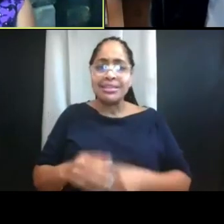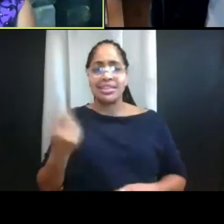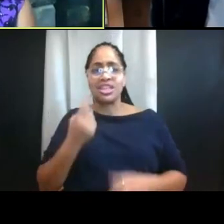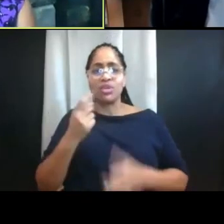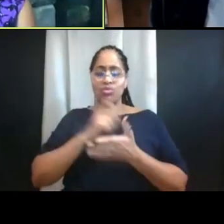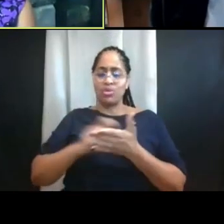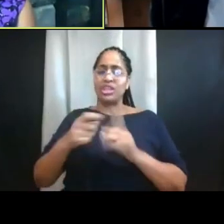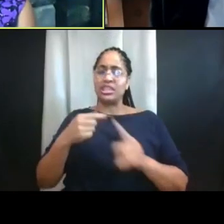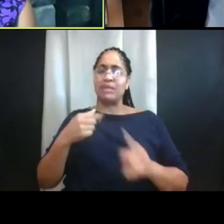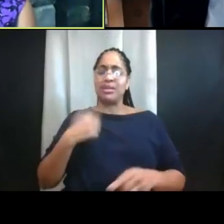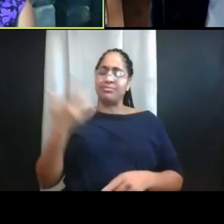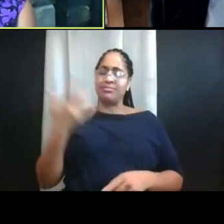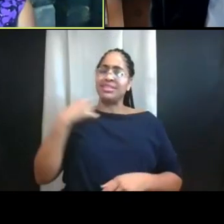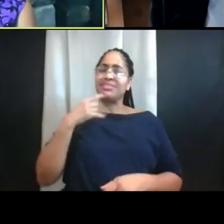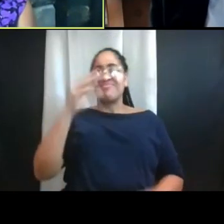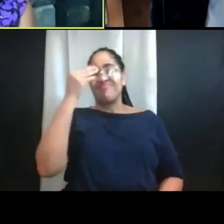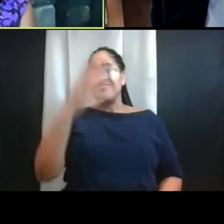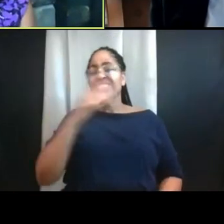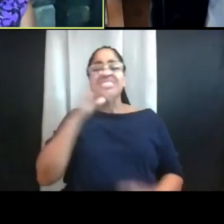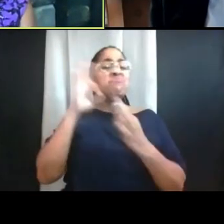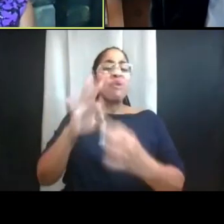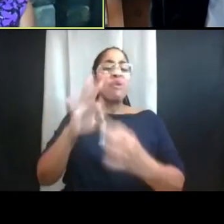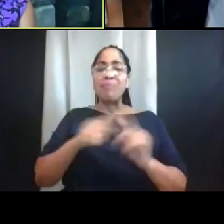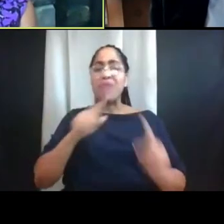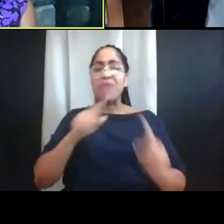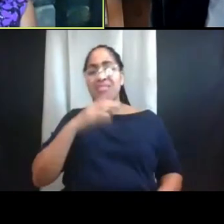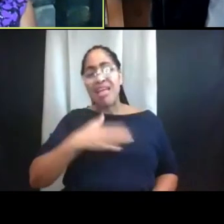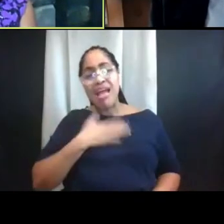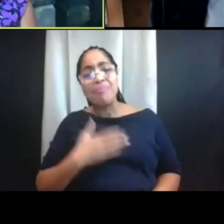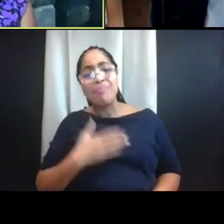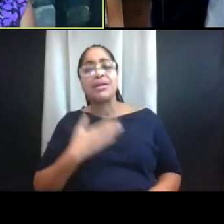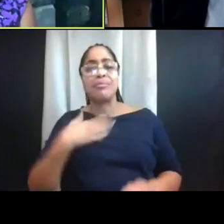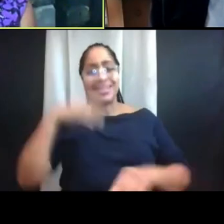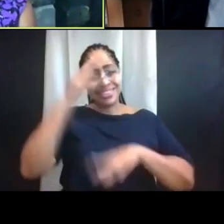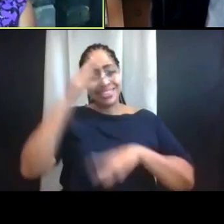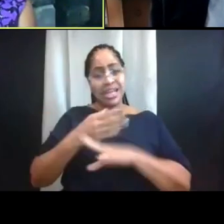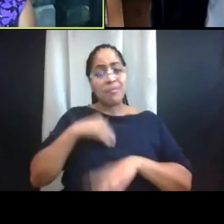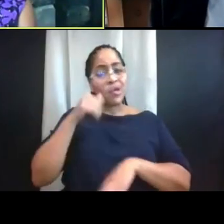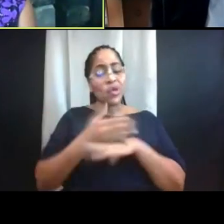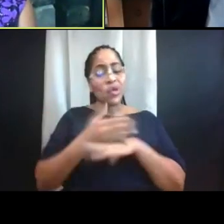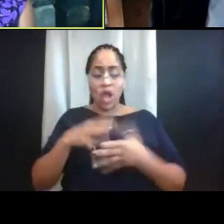"You know what, it's not perfect "but I'm really glad that my son or daughter "is learning independence."